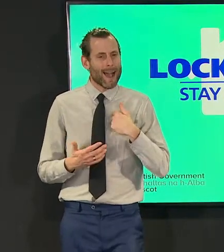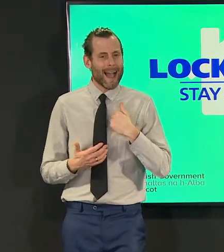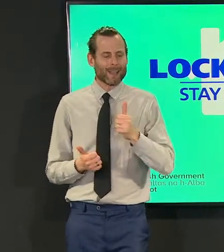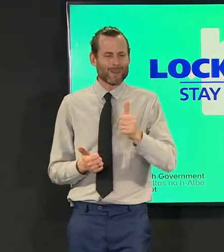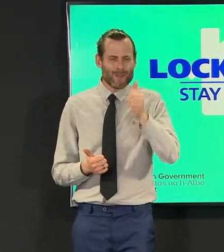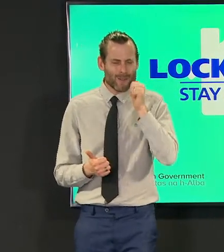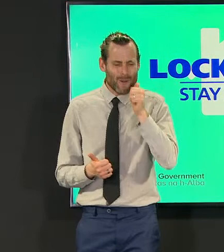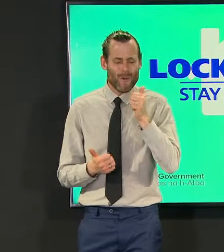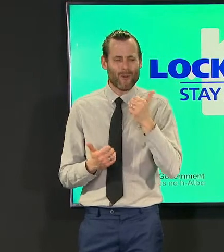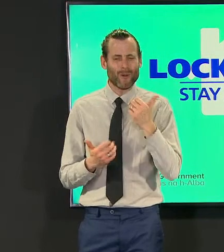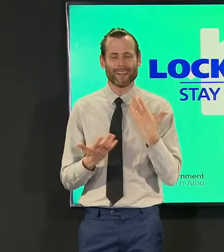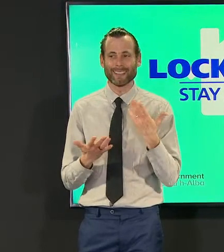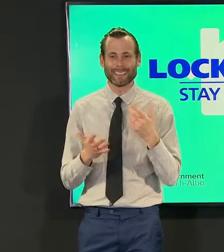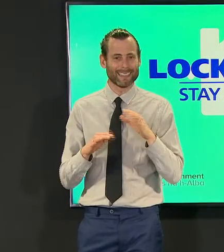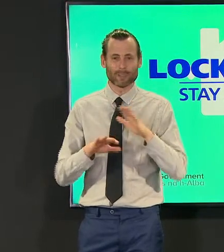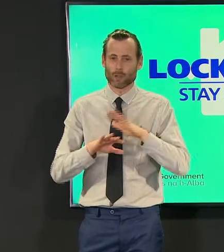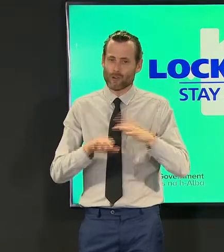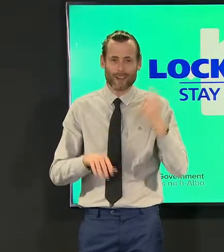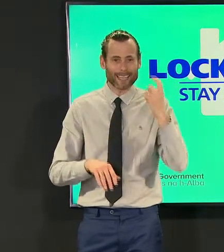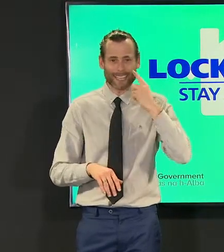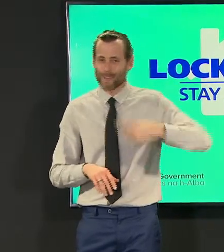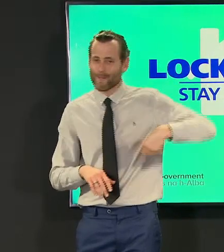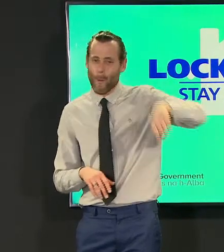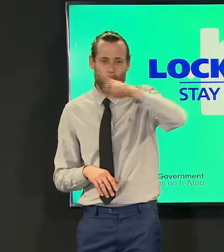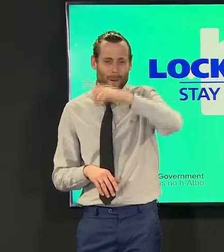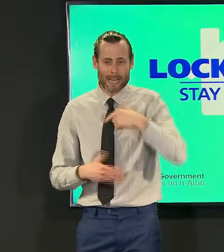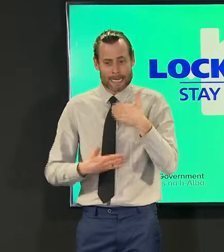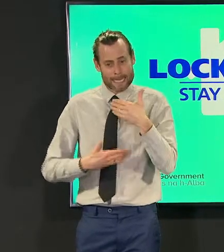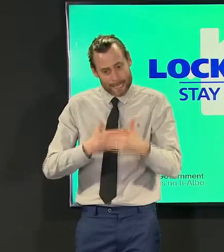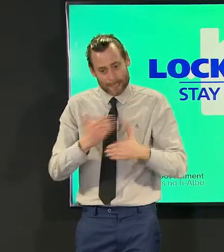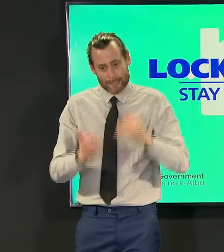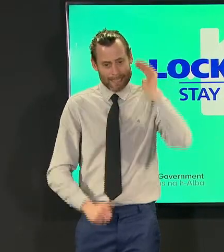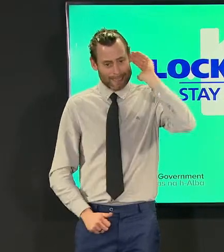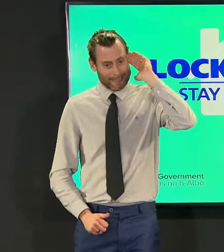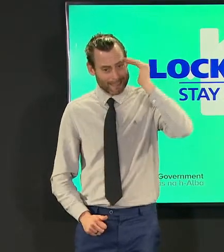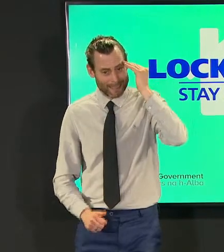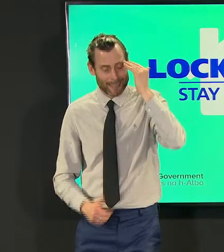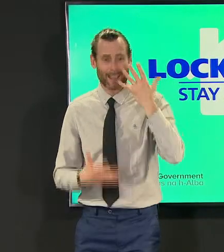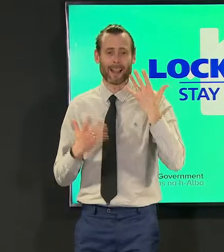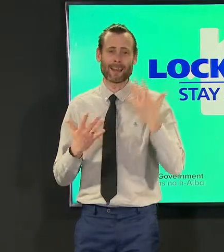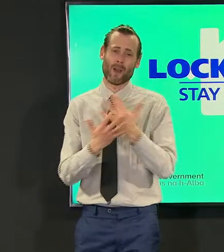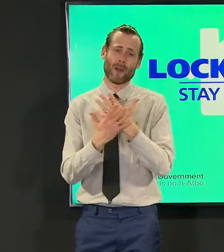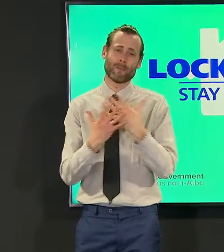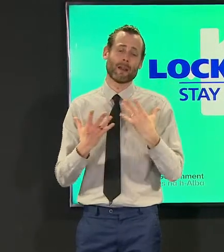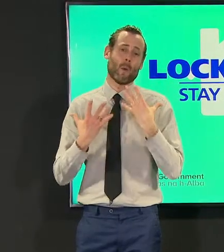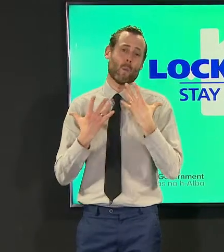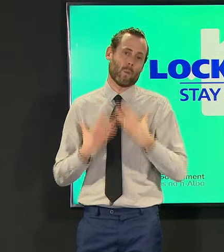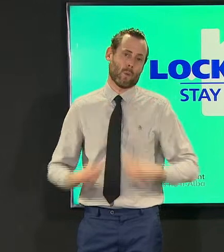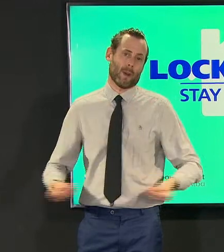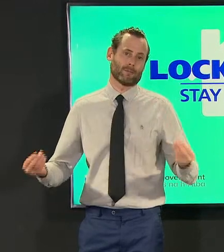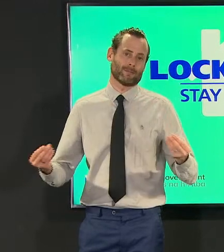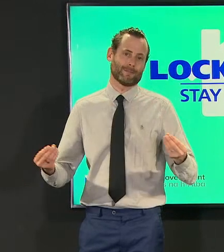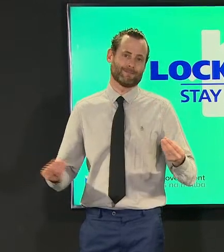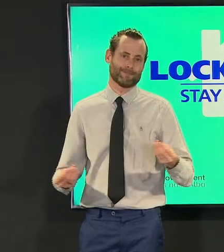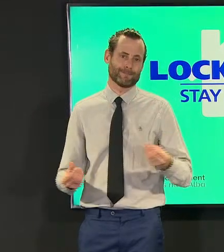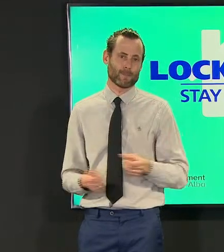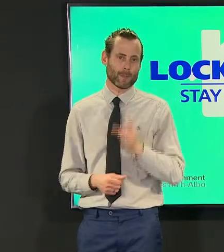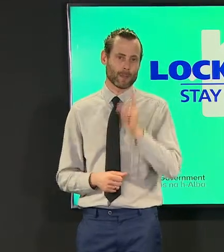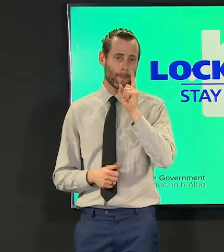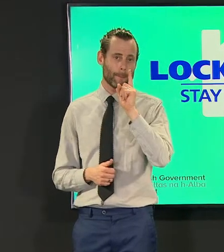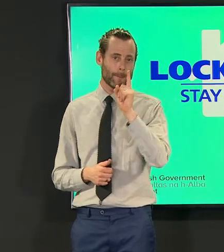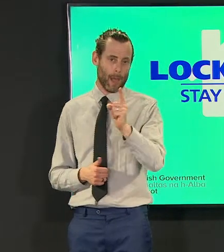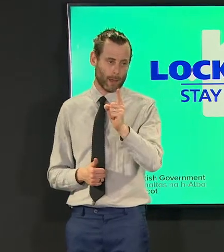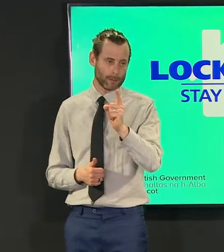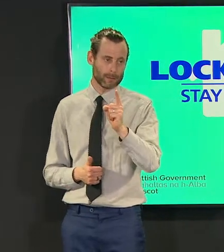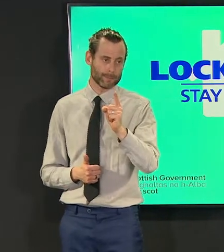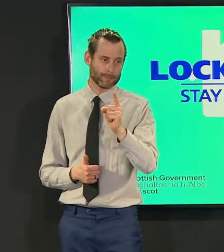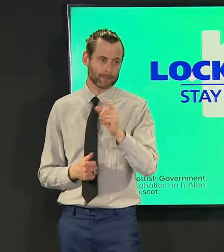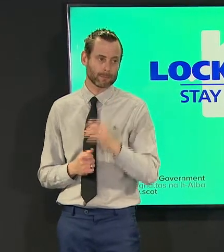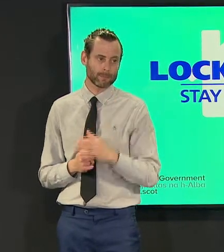how difficult this is and how worried we are all becoming of it but what i do know is that we are